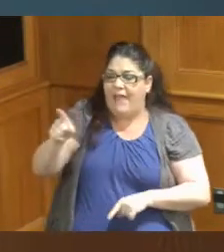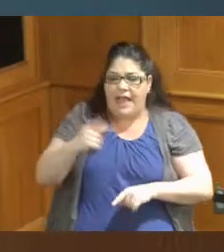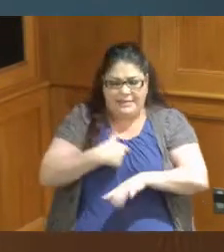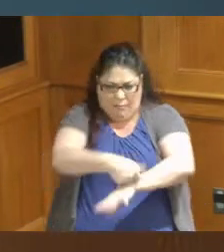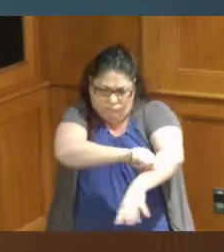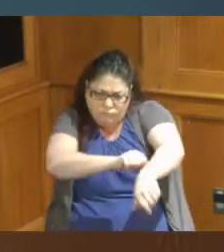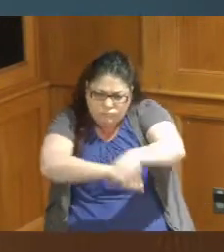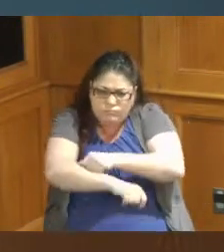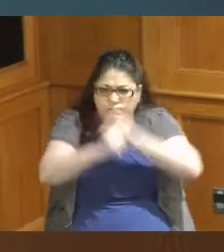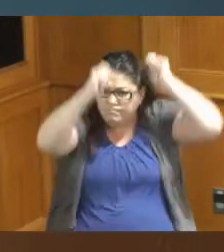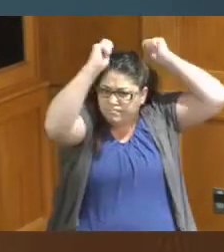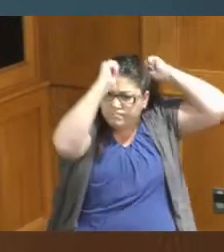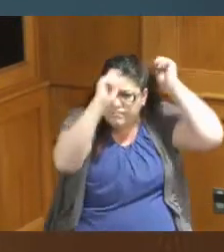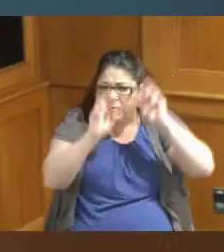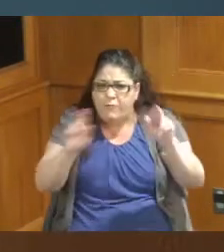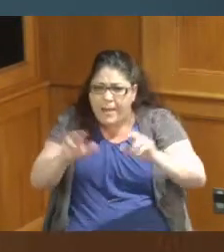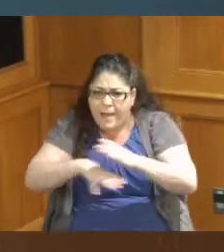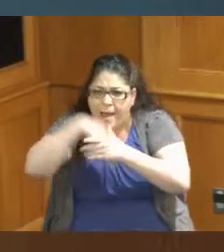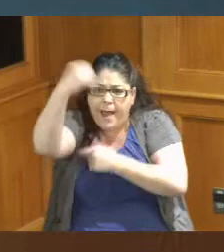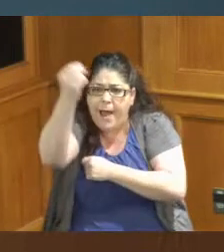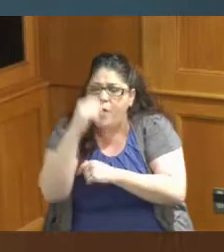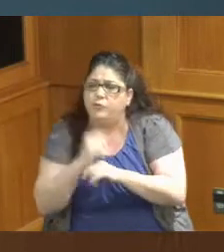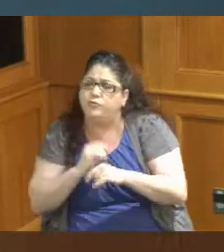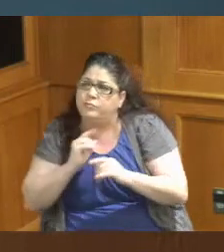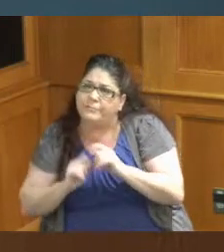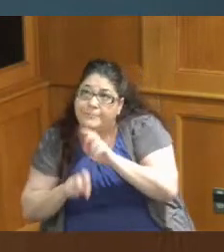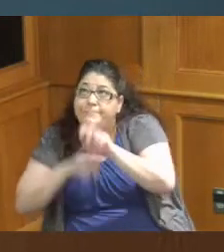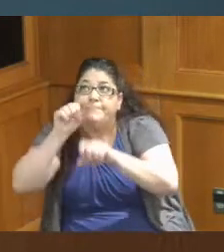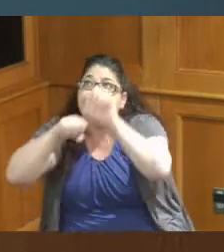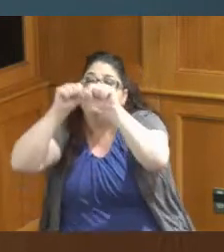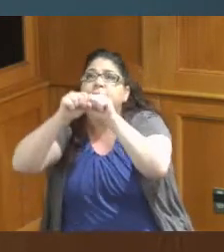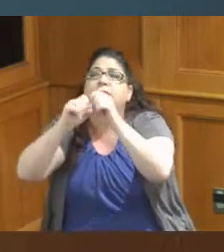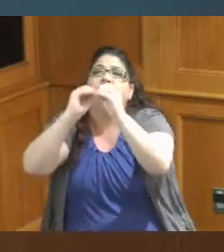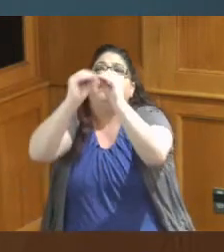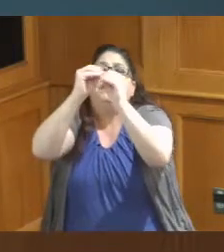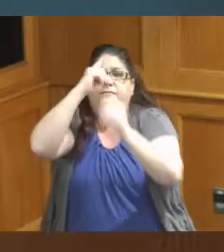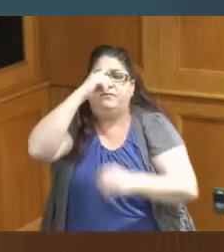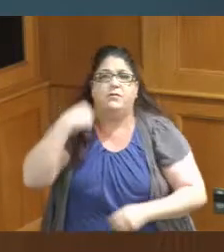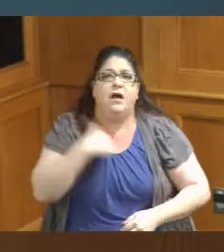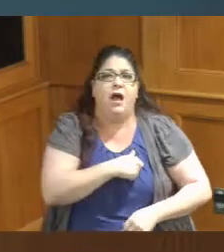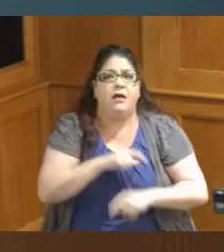don't know what's out there in the dark and we are depending on them to get the lights back on